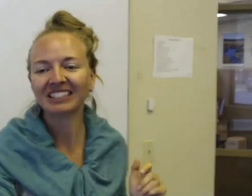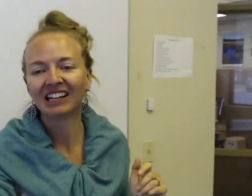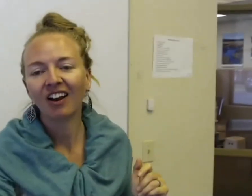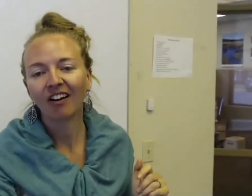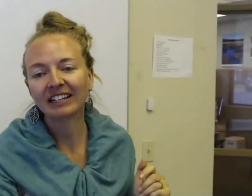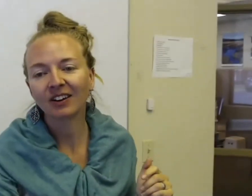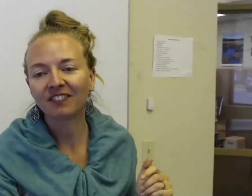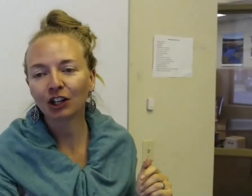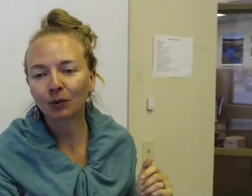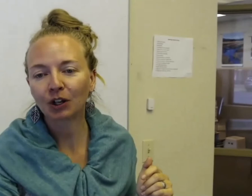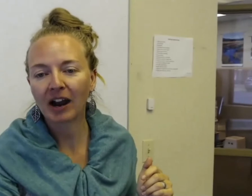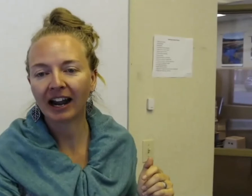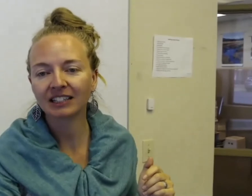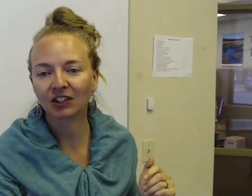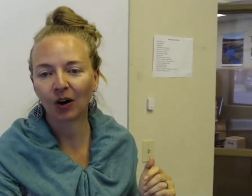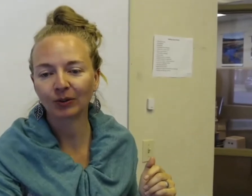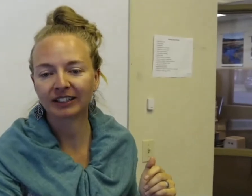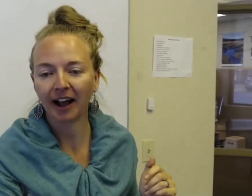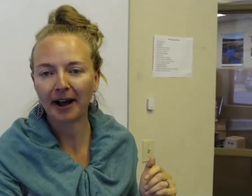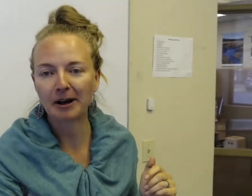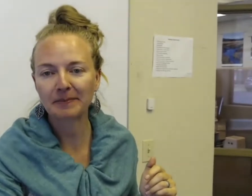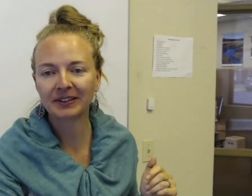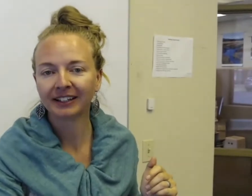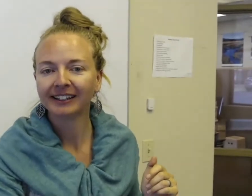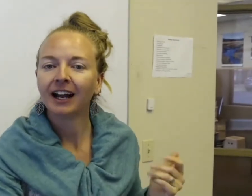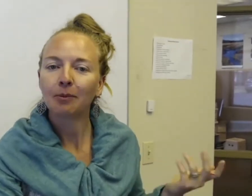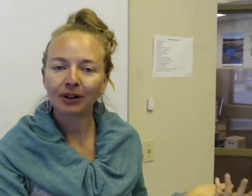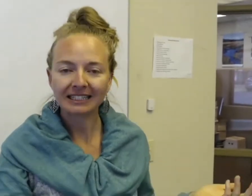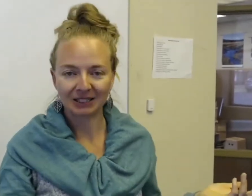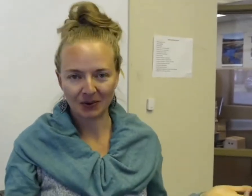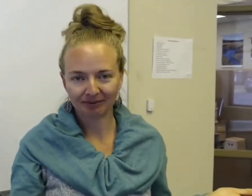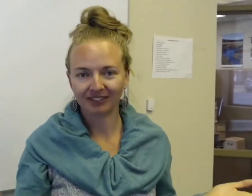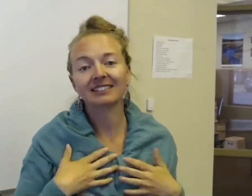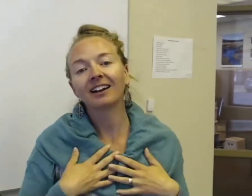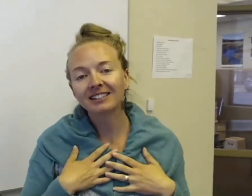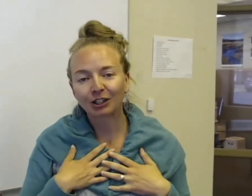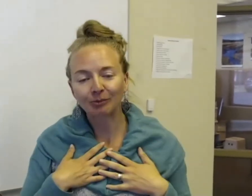So I figure we'll go ahead and start with a pretty easy one. At least I consider it